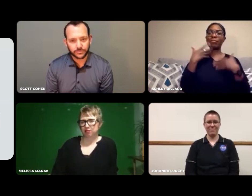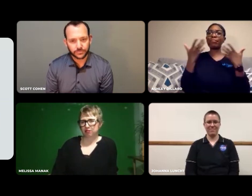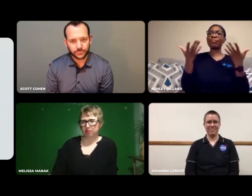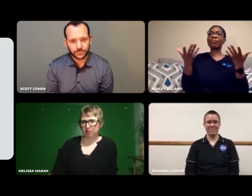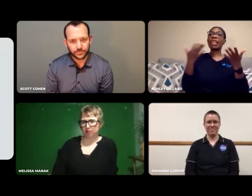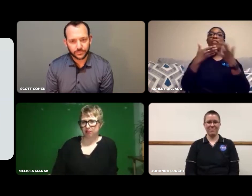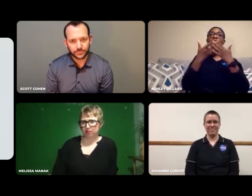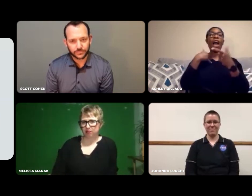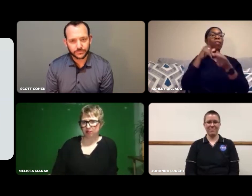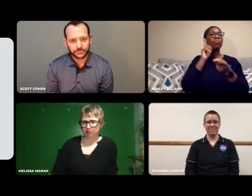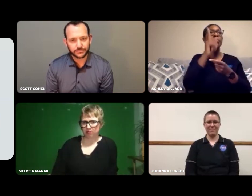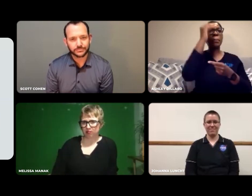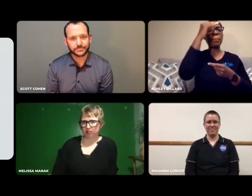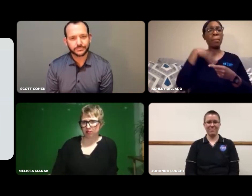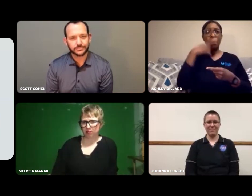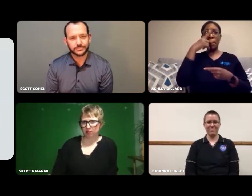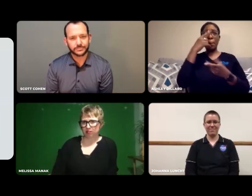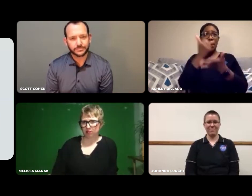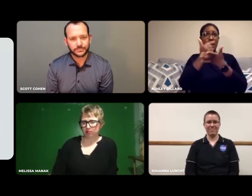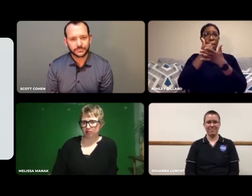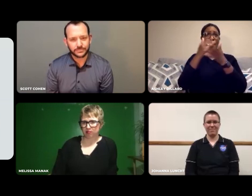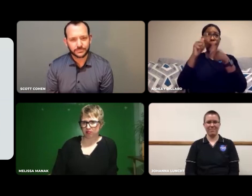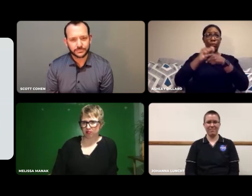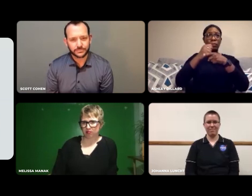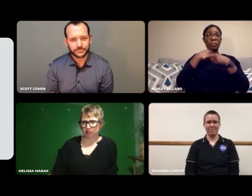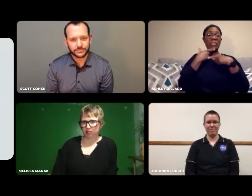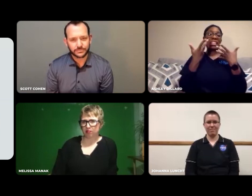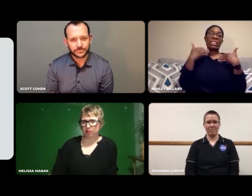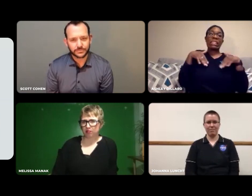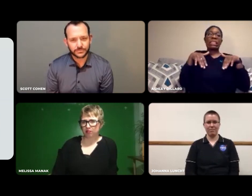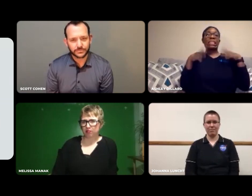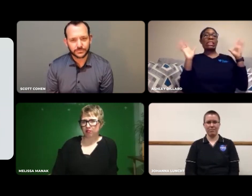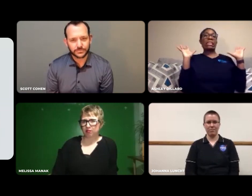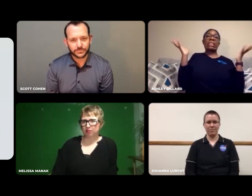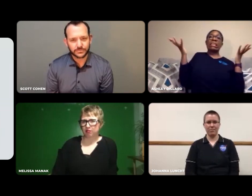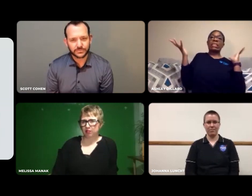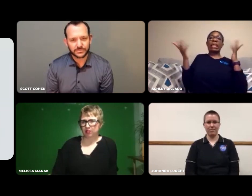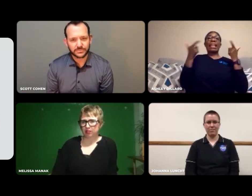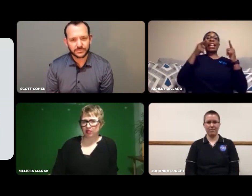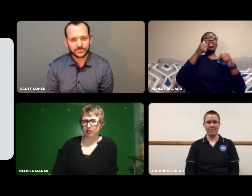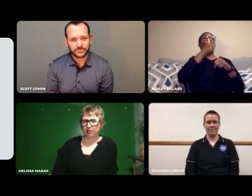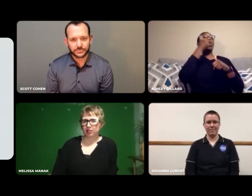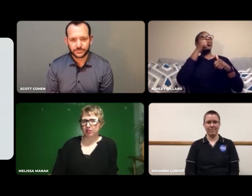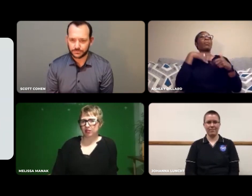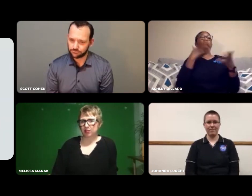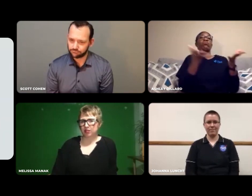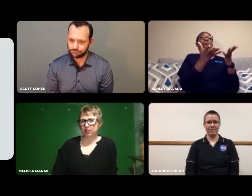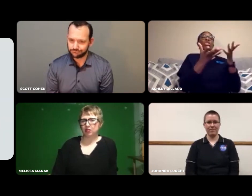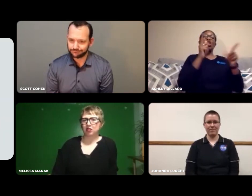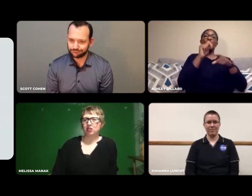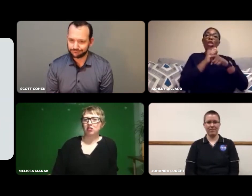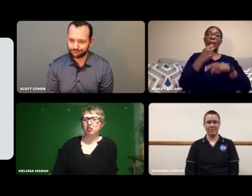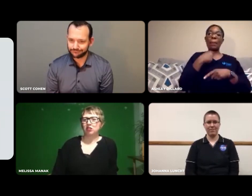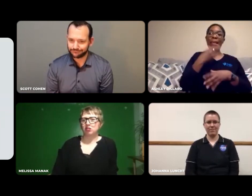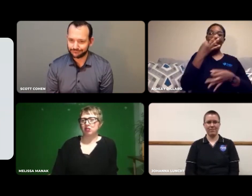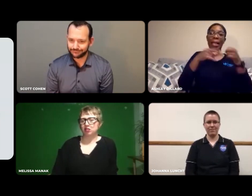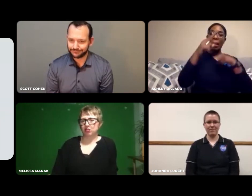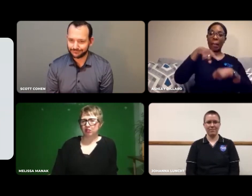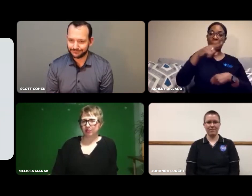Even though I've approached men about training before, they're like, "Let the women do it. Let them train you."